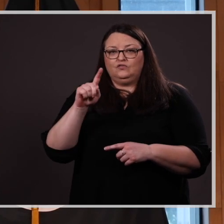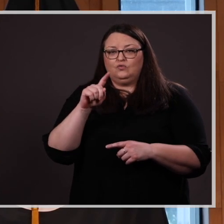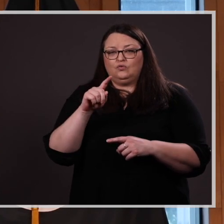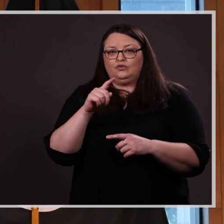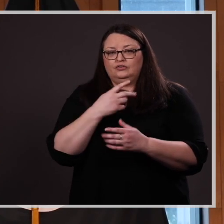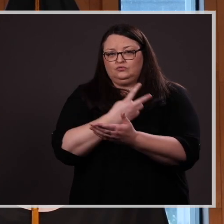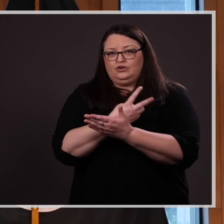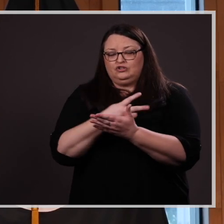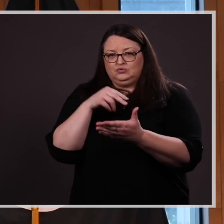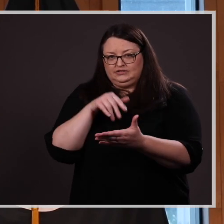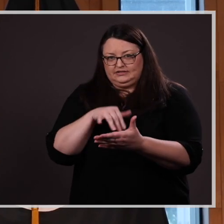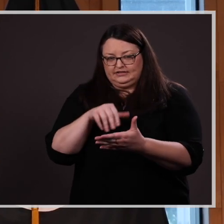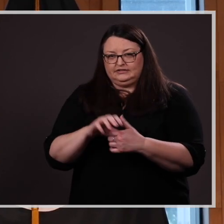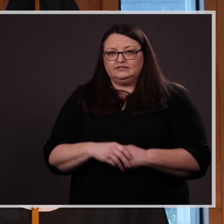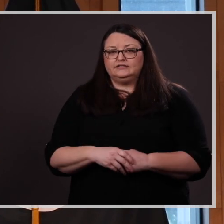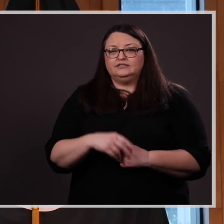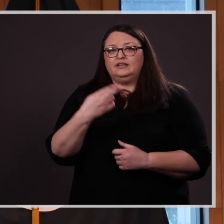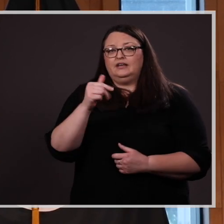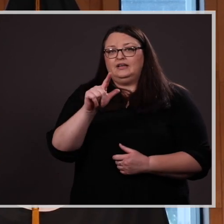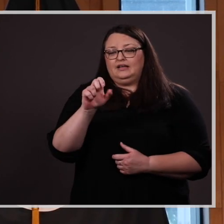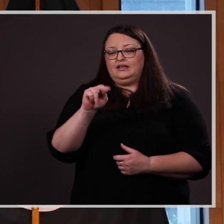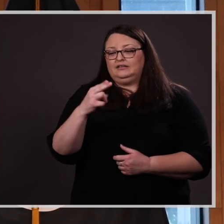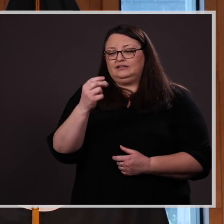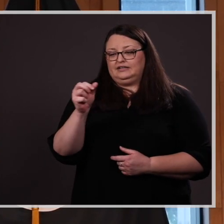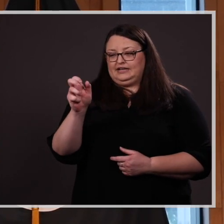Student Awards. Helen Hansen Outstanding Graduate student